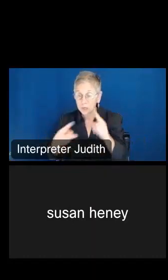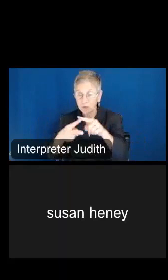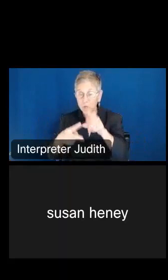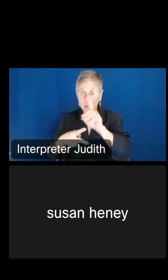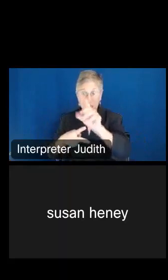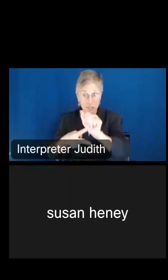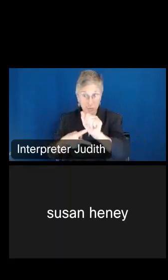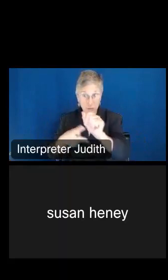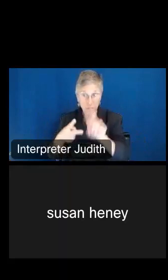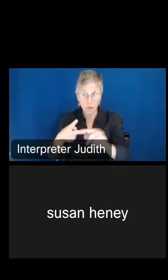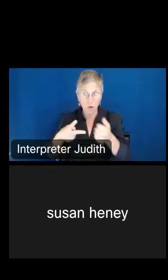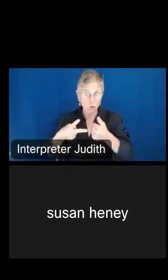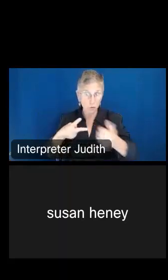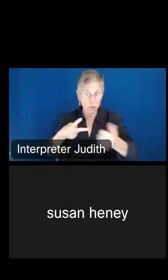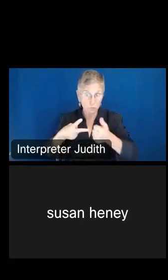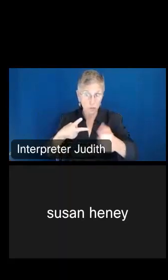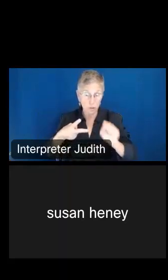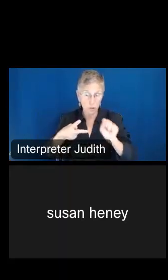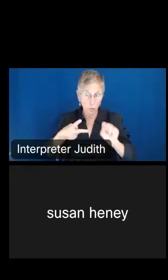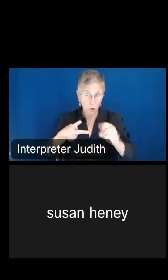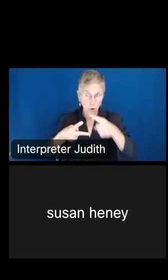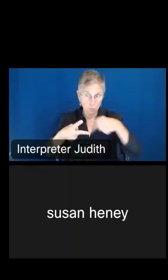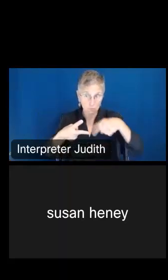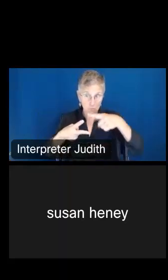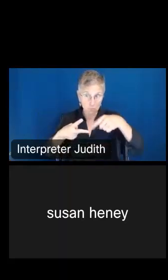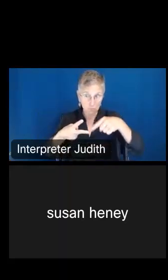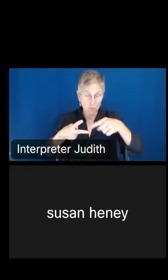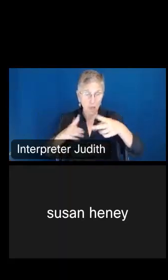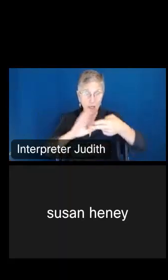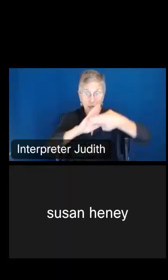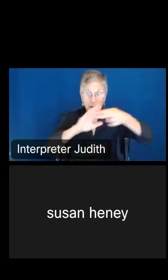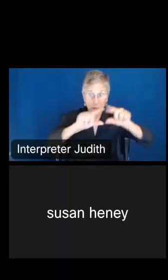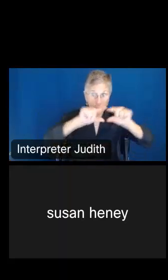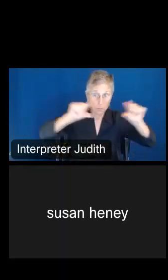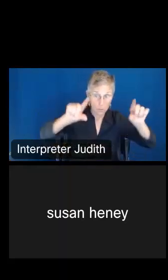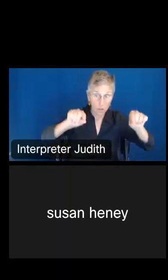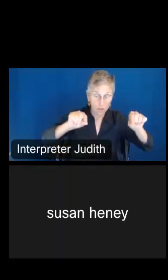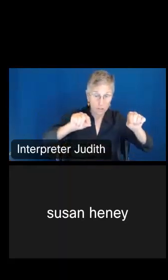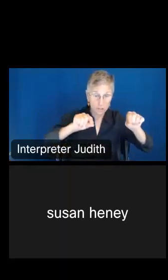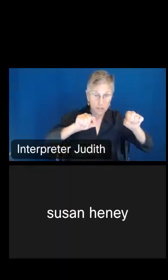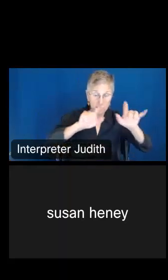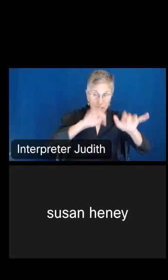at transportation to work. So in that label box, we're going to type disability. It's